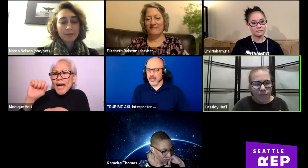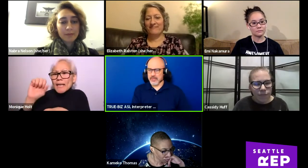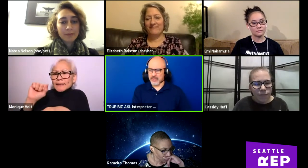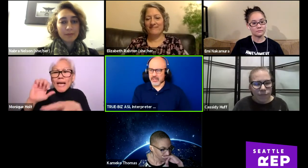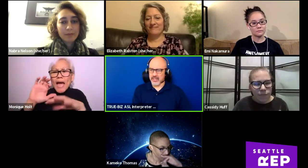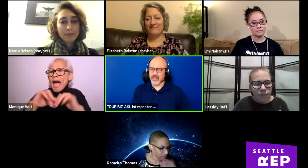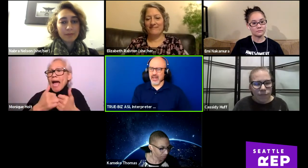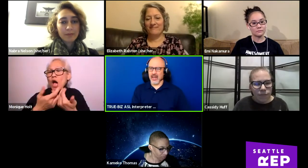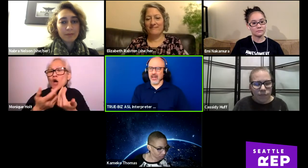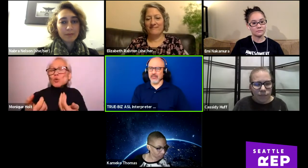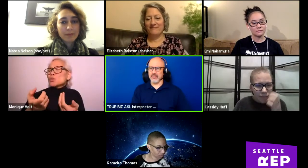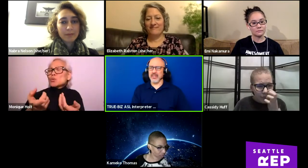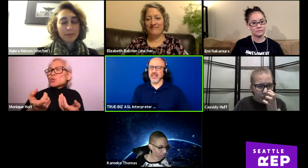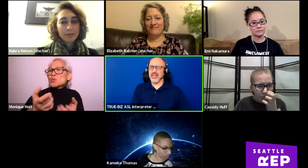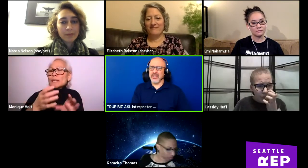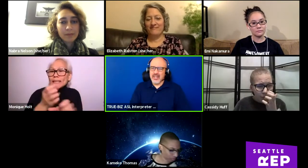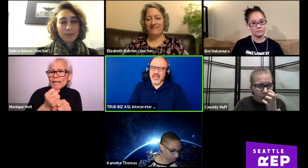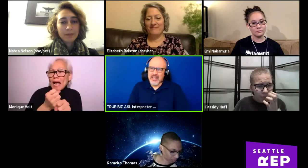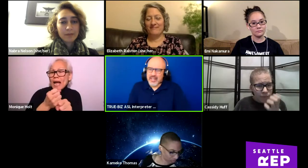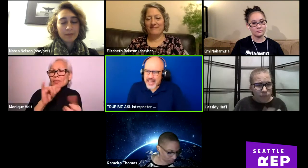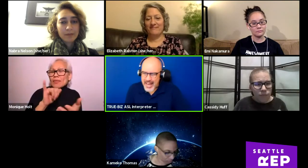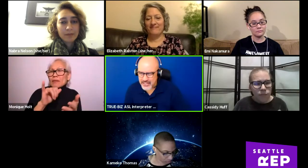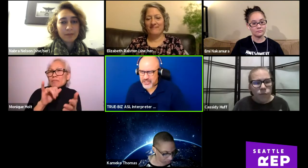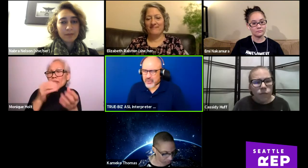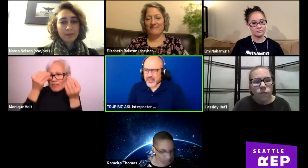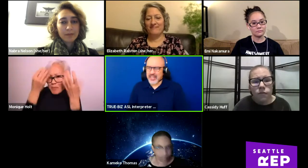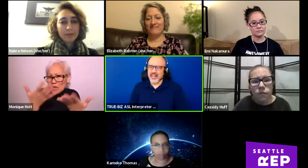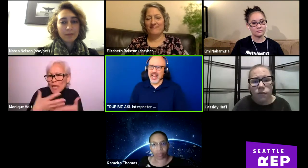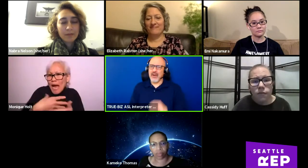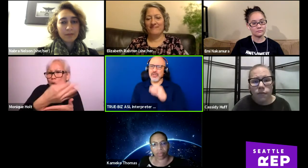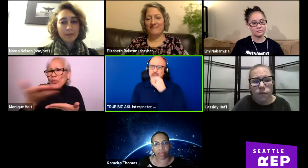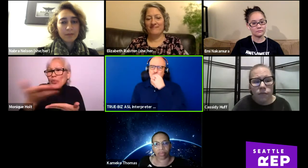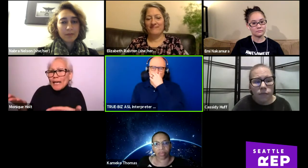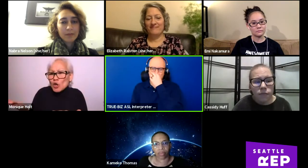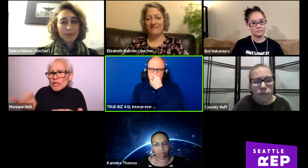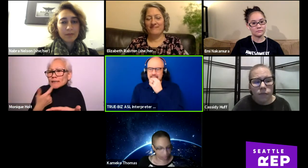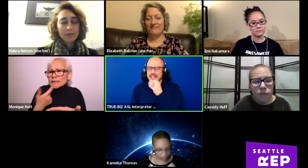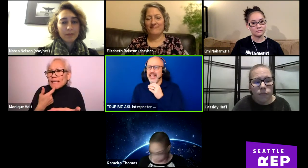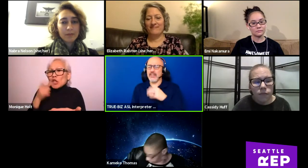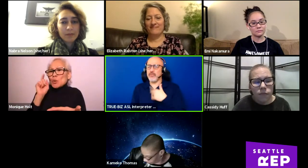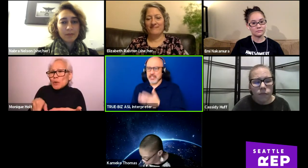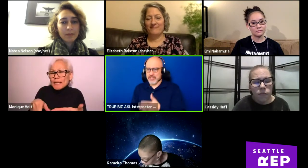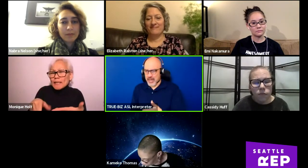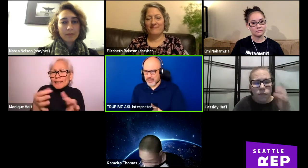Absolutely. Cass, so then how do you get that information out there